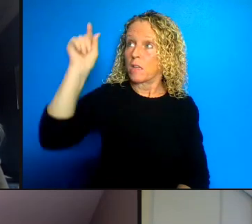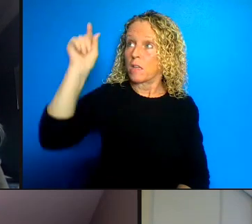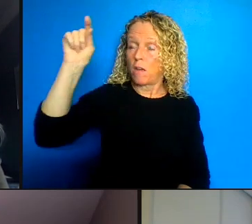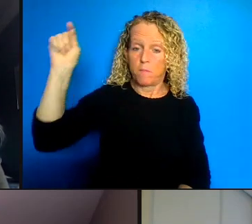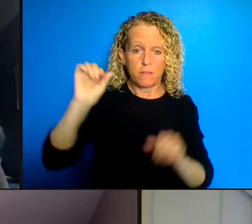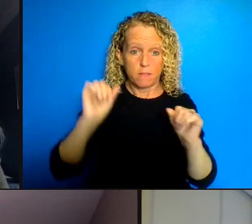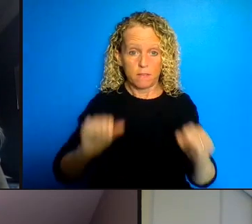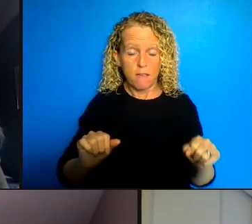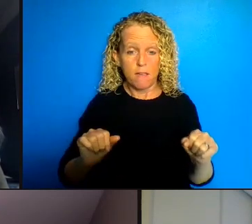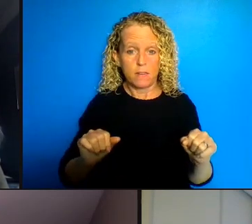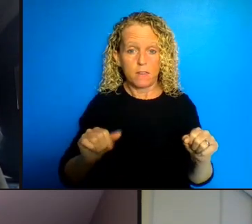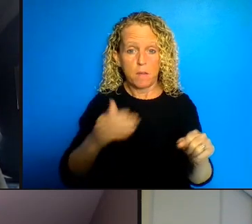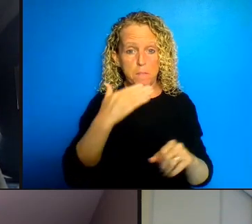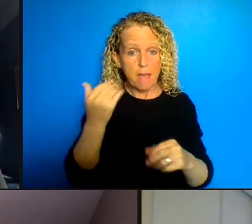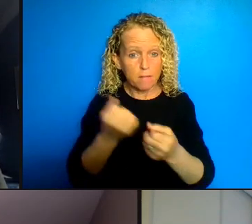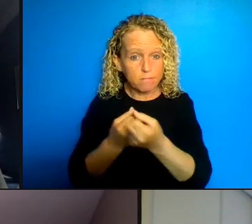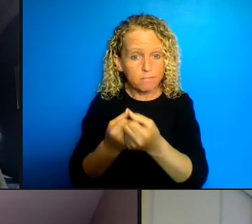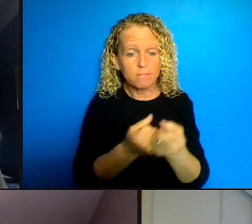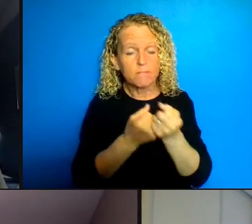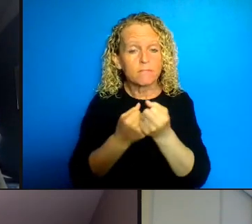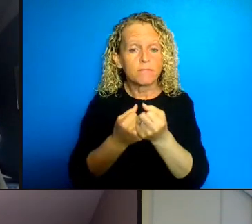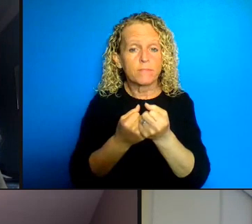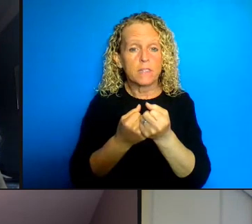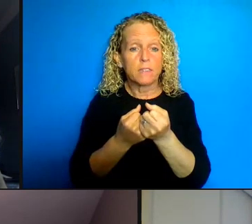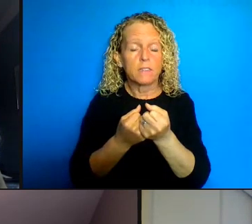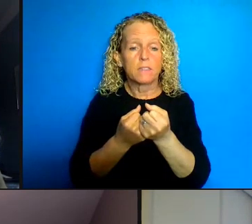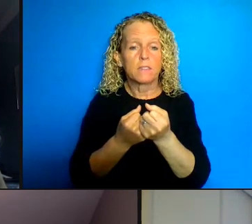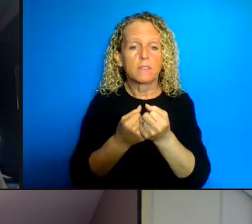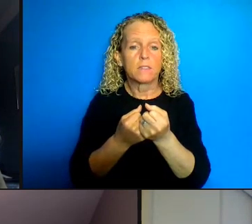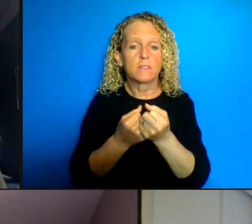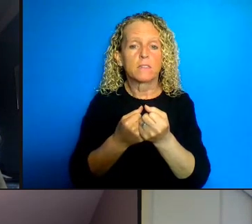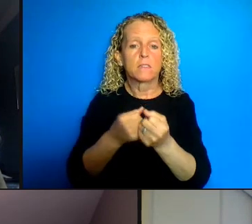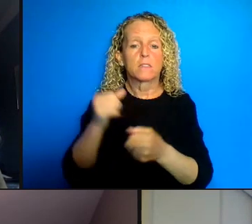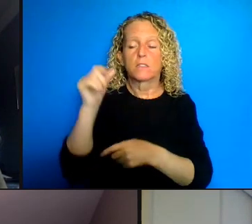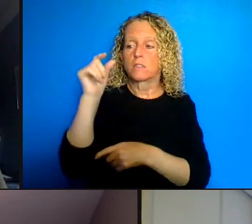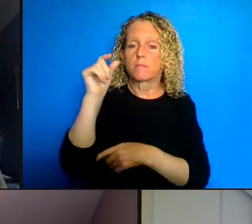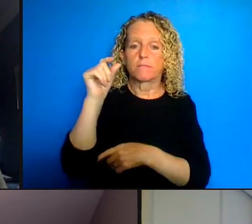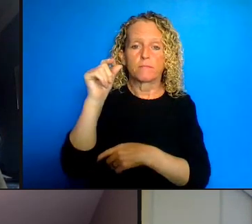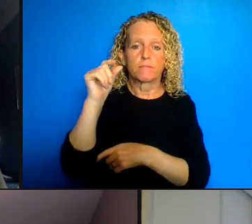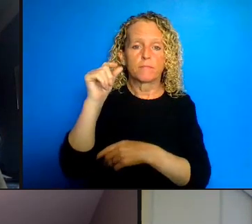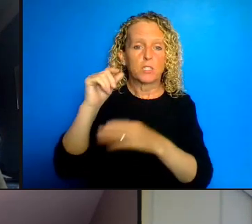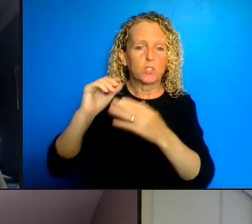into their COVID-19 recovery plans what kind of Commission's or structures